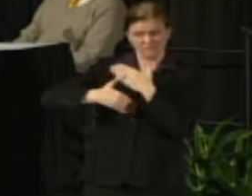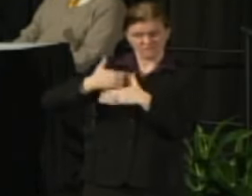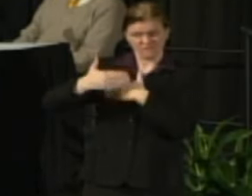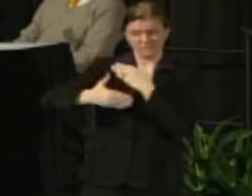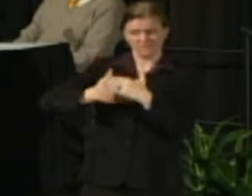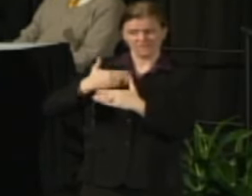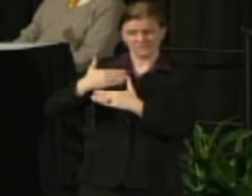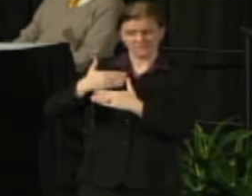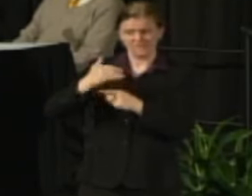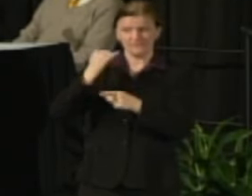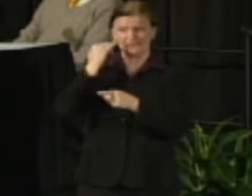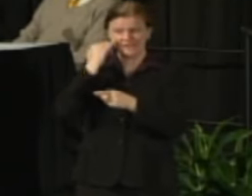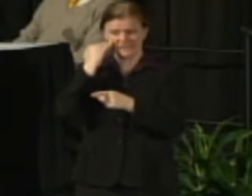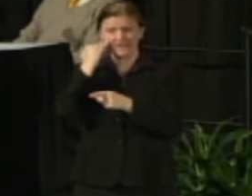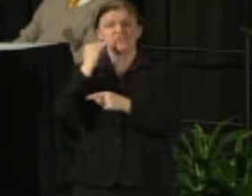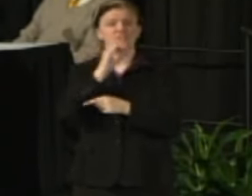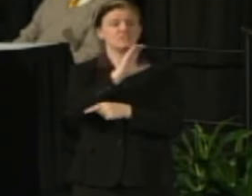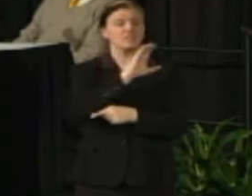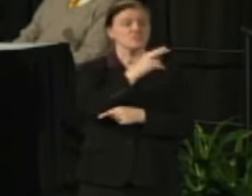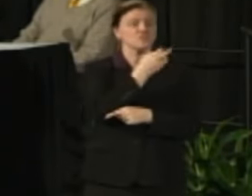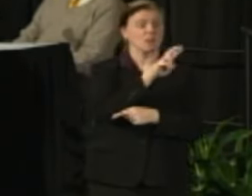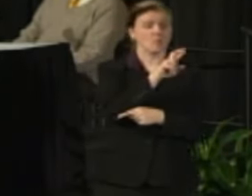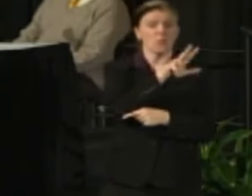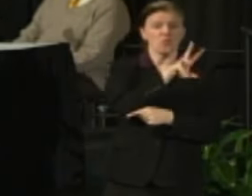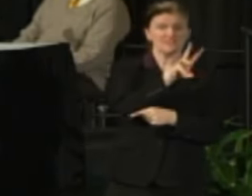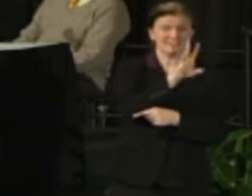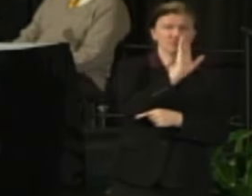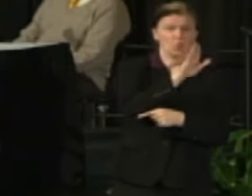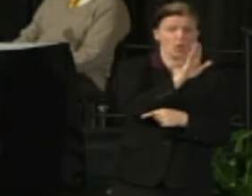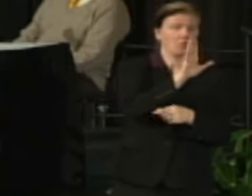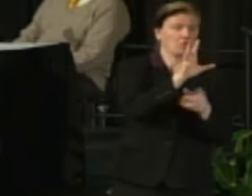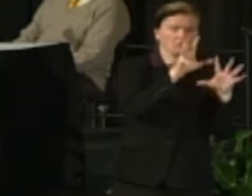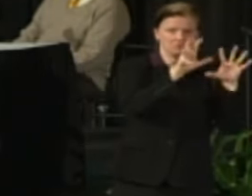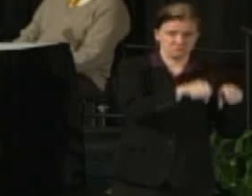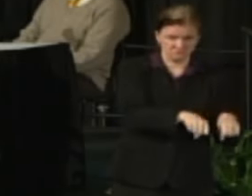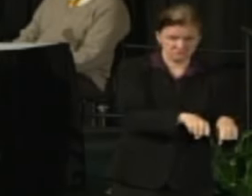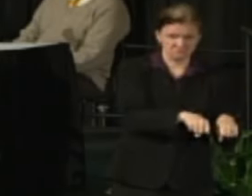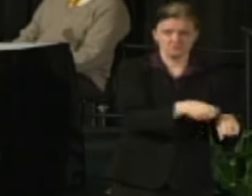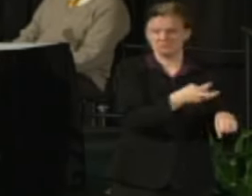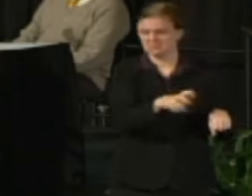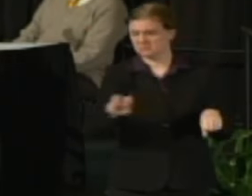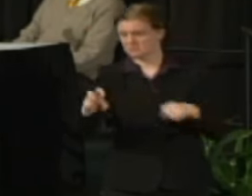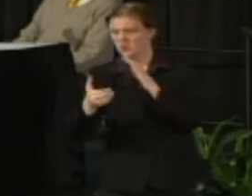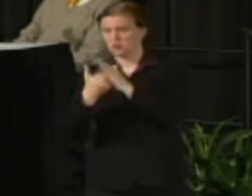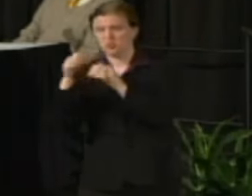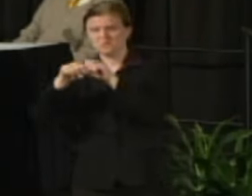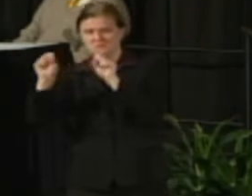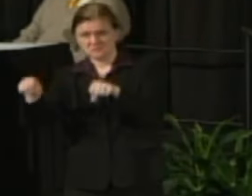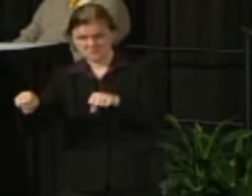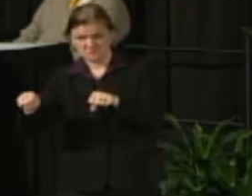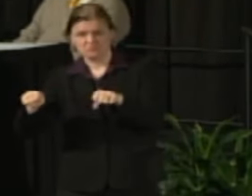if in fact Chapter 36 is going to be repealed in the fashion that's been proposed that system would work with the Board to determine